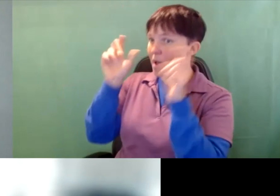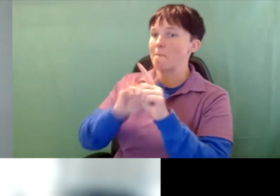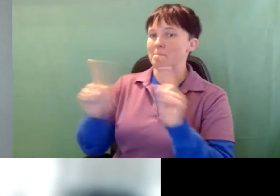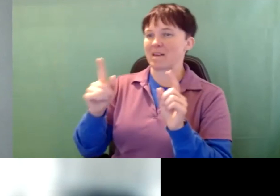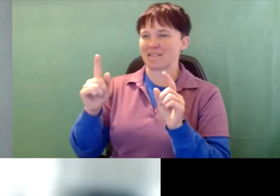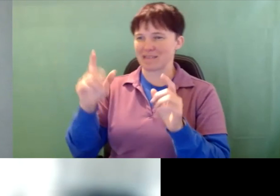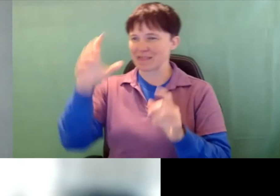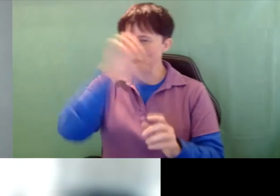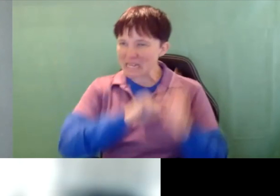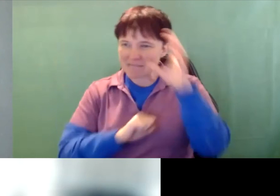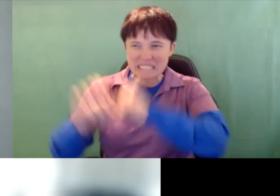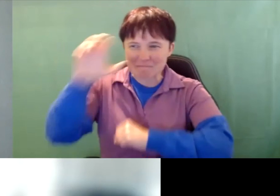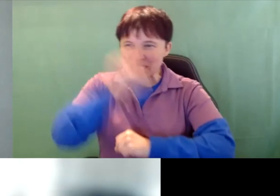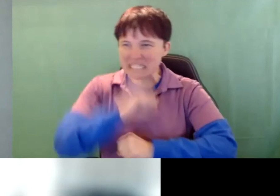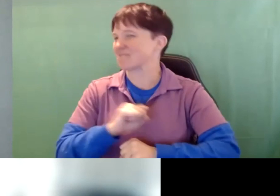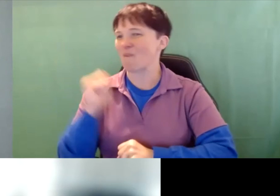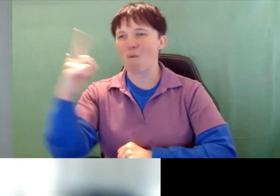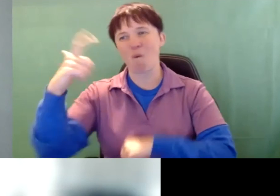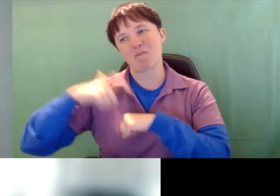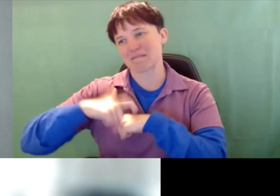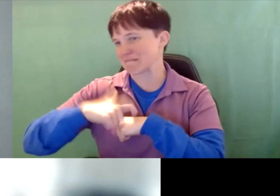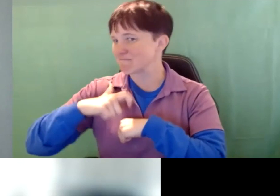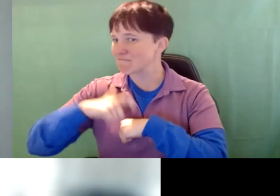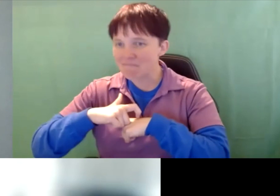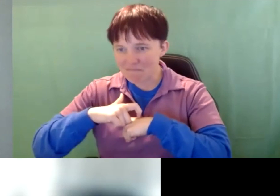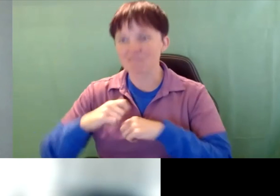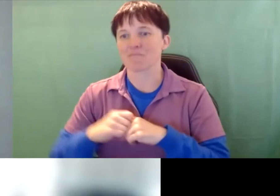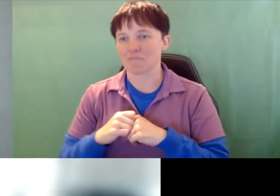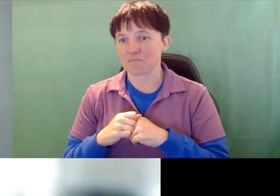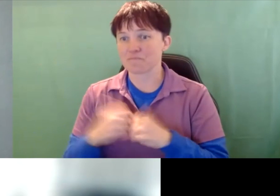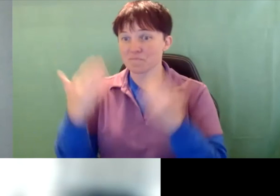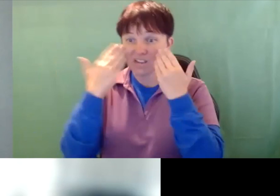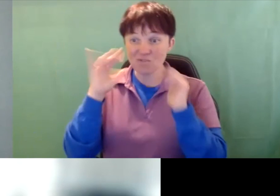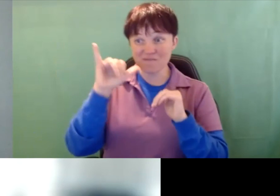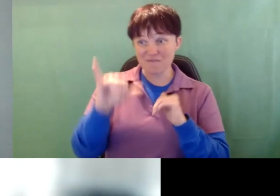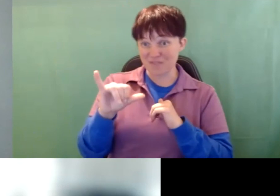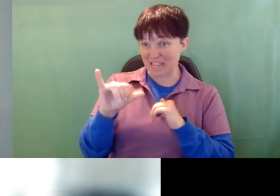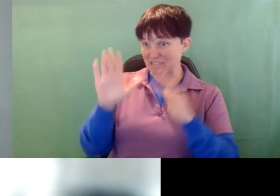the time. So I know you probably, I don't know if that's a great answer but you need